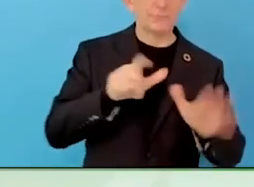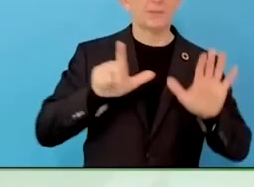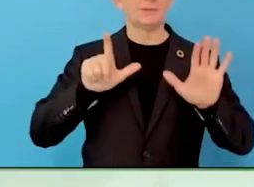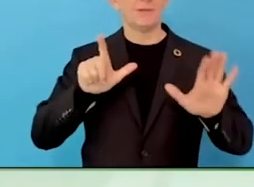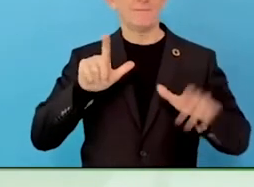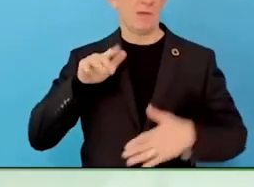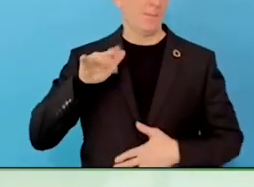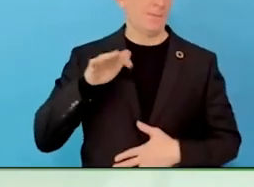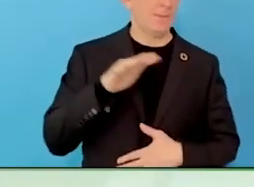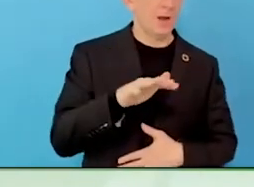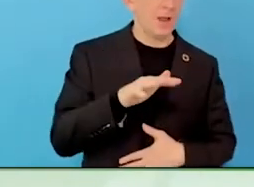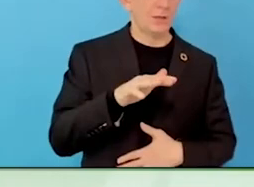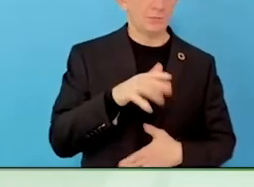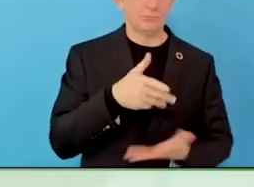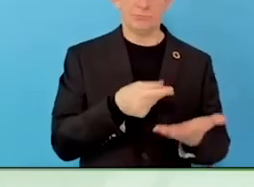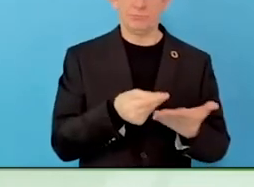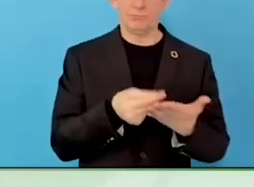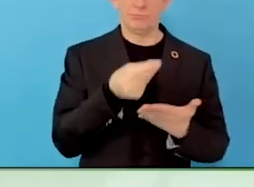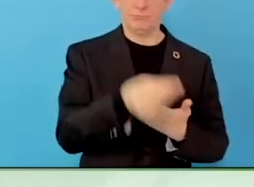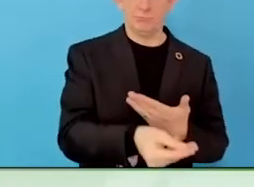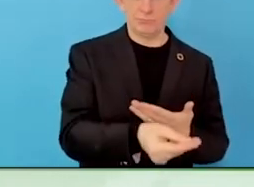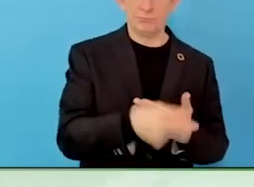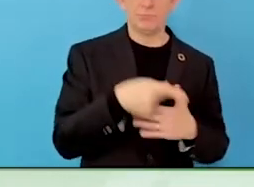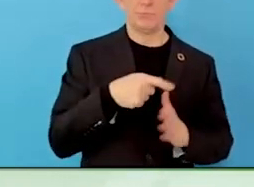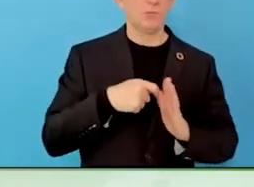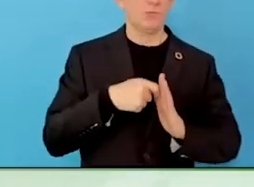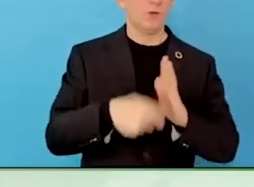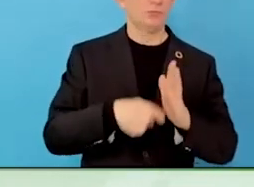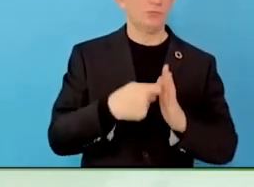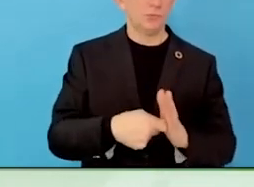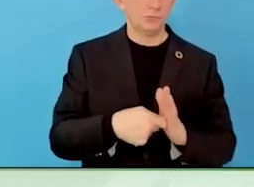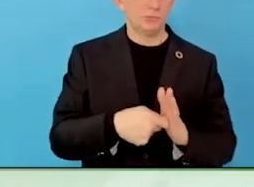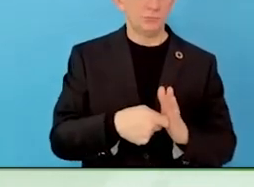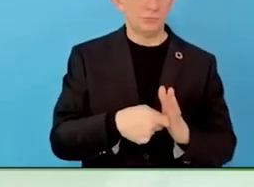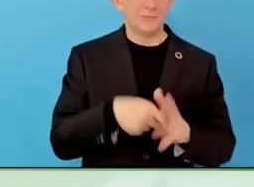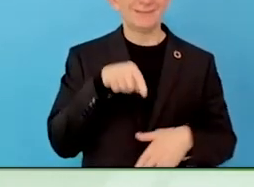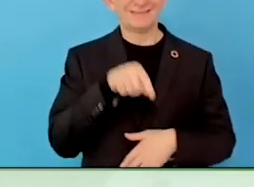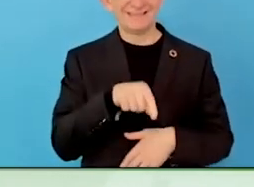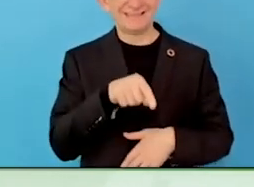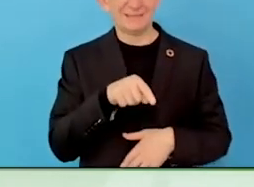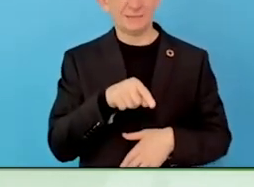support the employer, the person doing the interview, understands